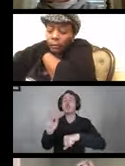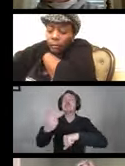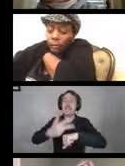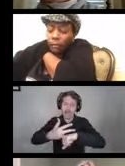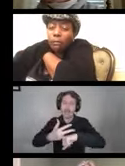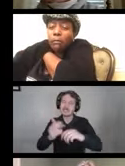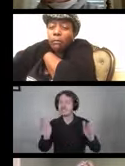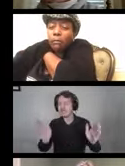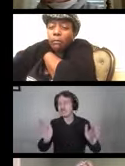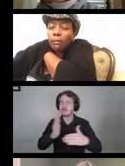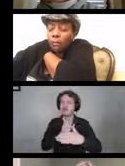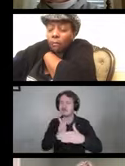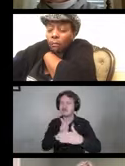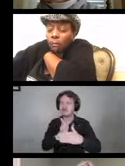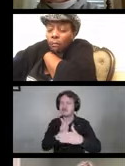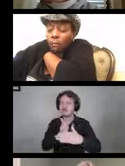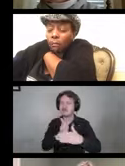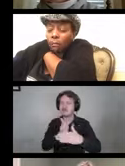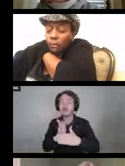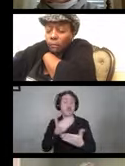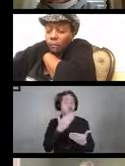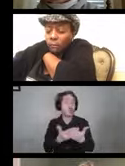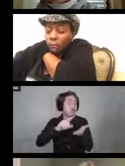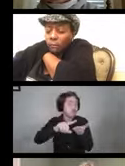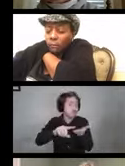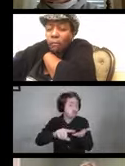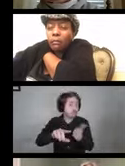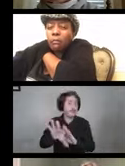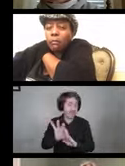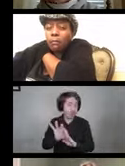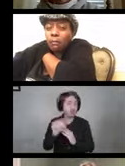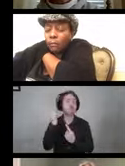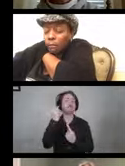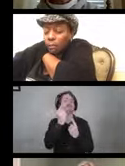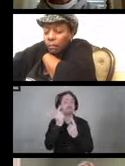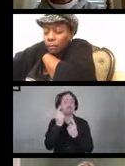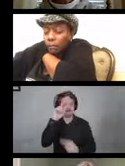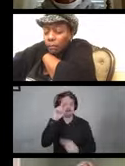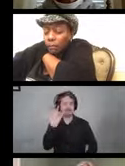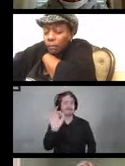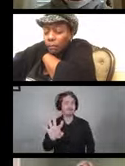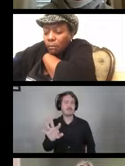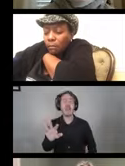We've got good information here to think about when it comes to solid surfaces